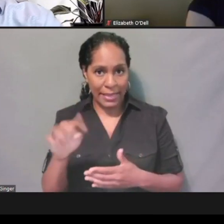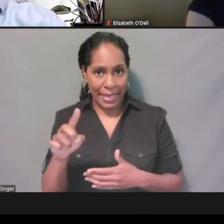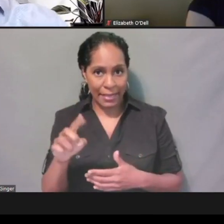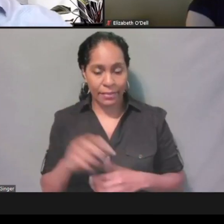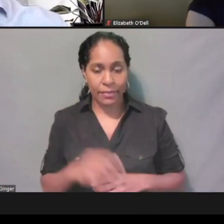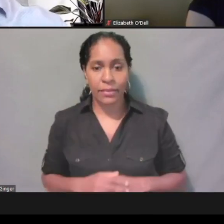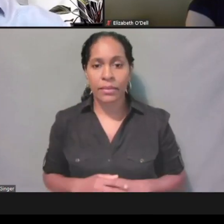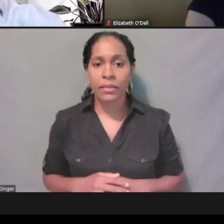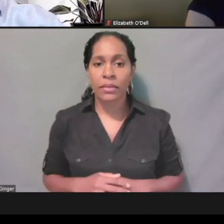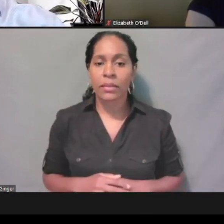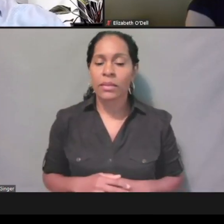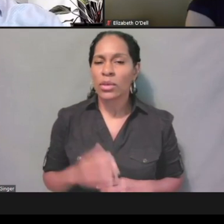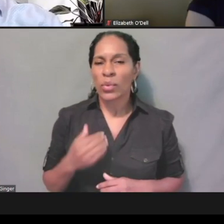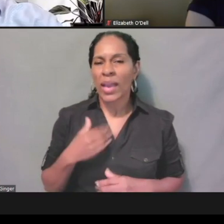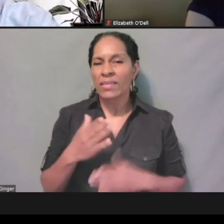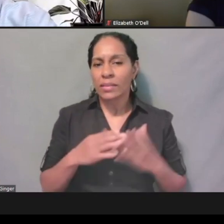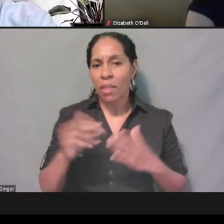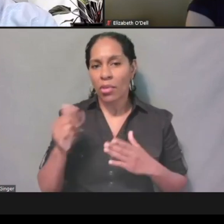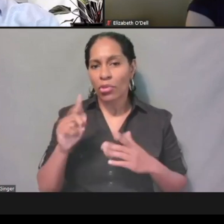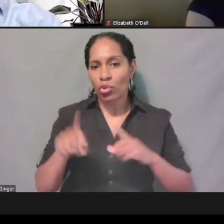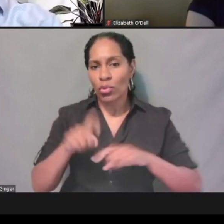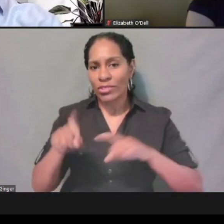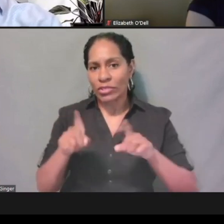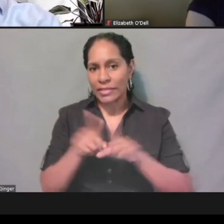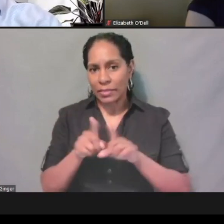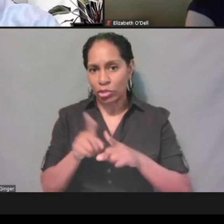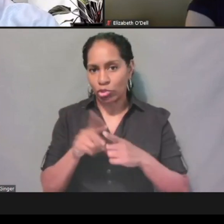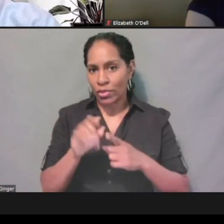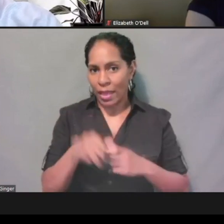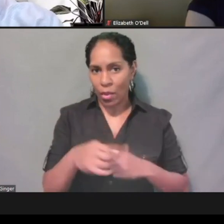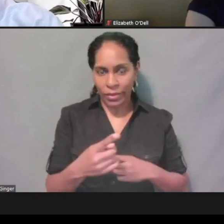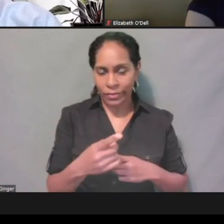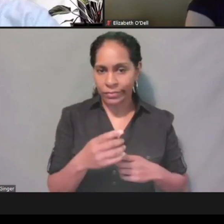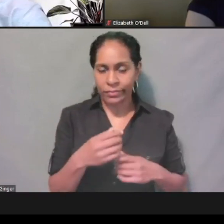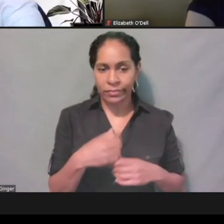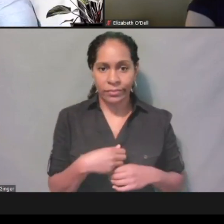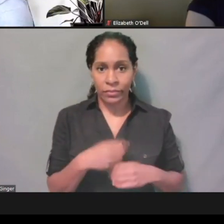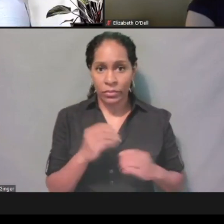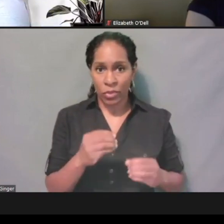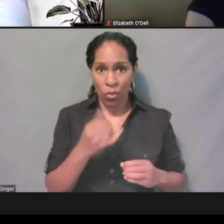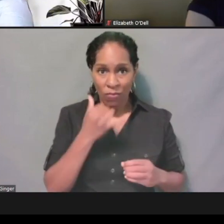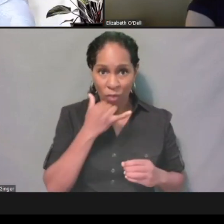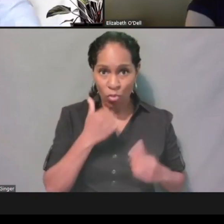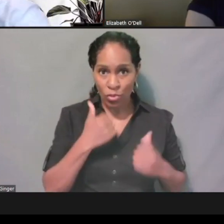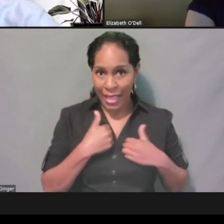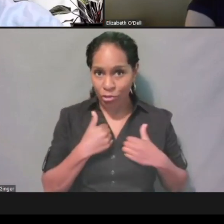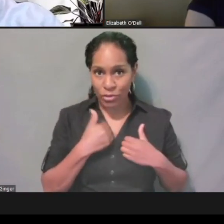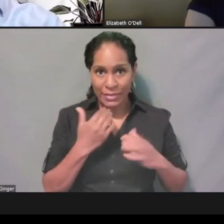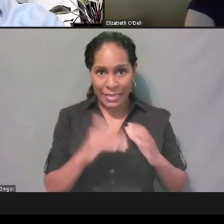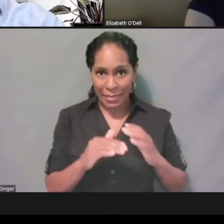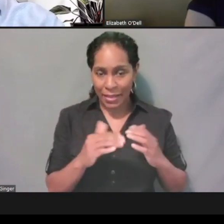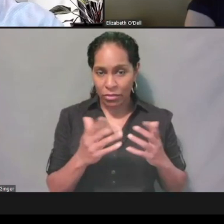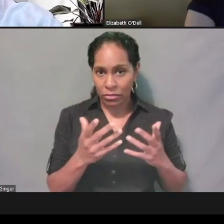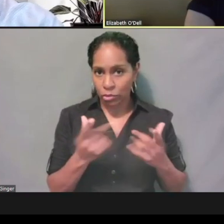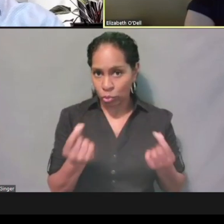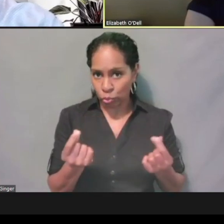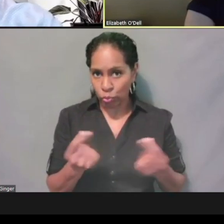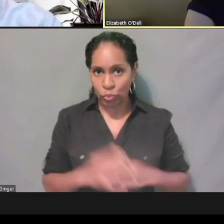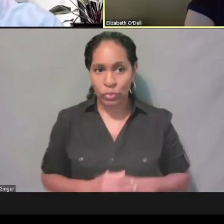that were similar to this. Liz, do you want to address this? Sure, thank you.